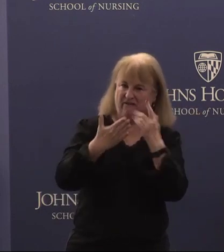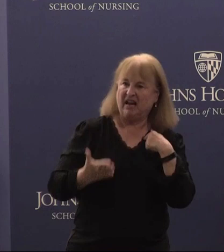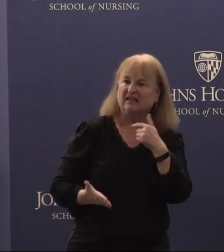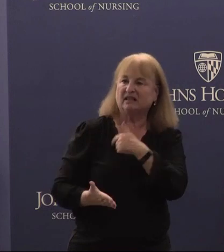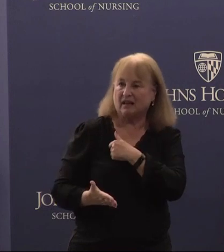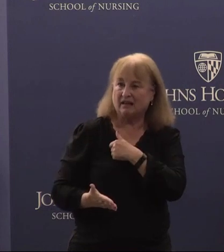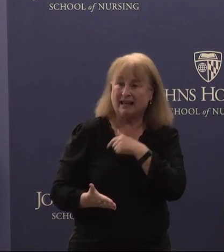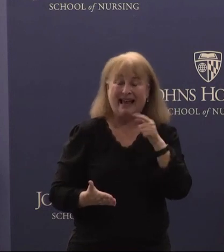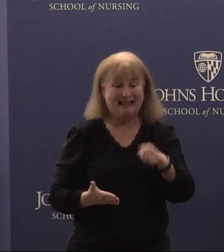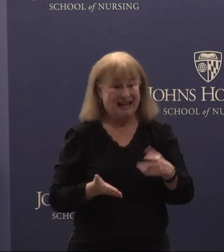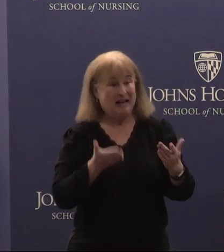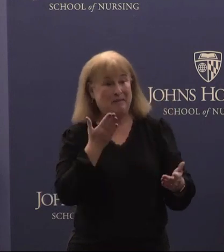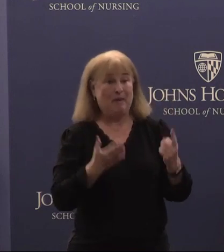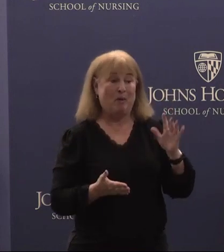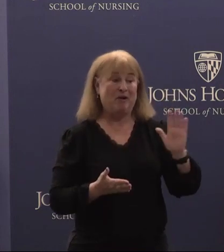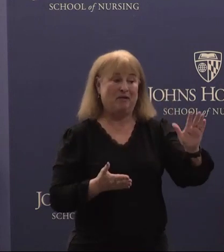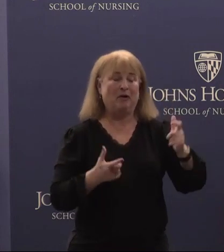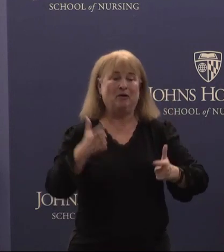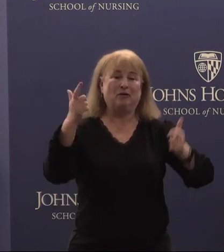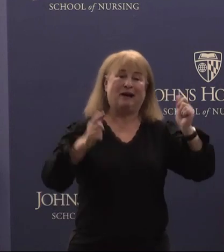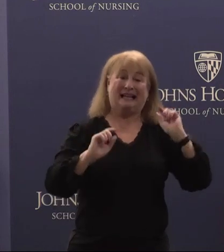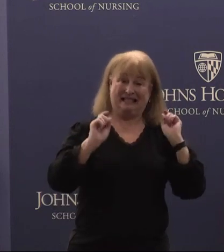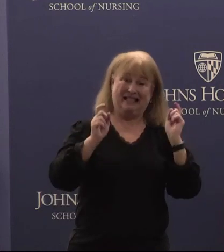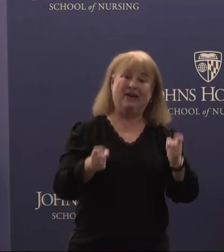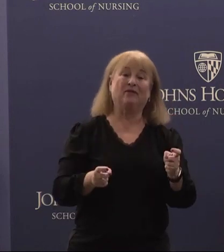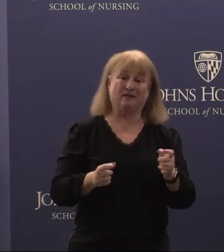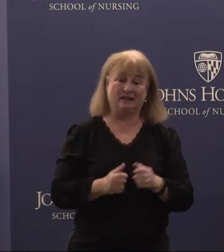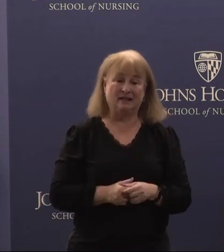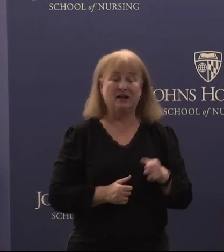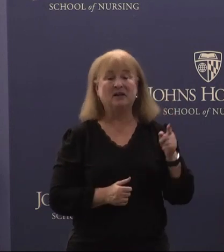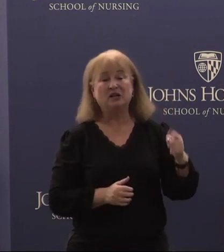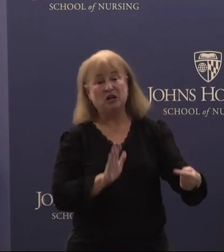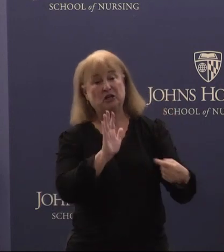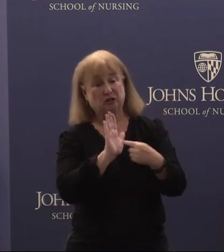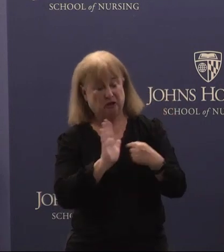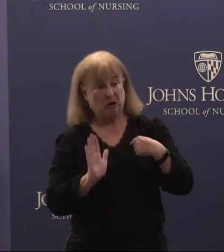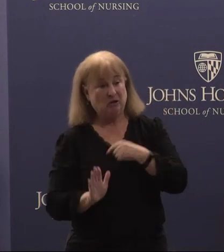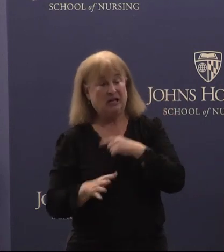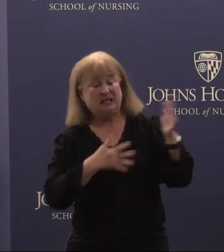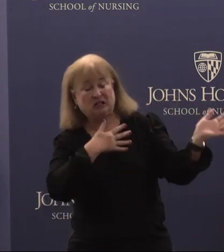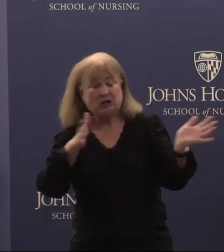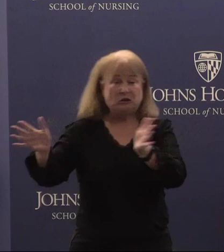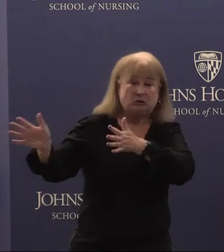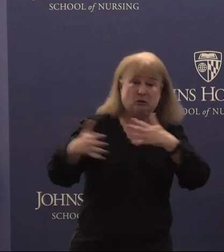actually may be one of her greatest gifts. She shows us the storms that are still brewing out